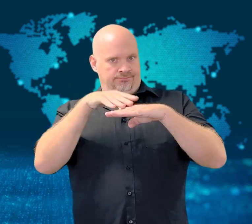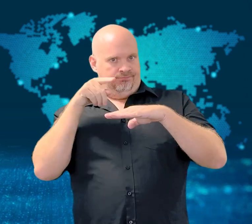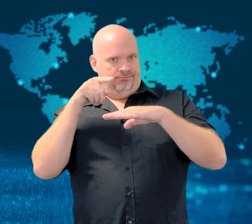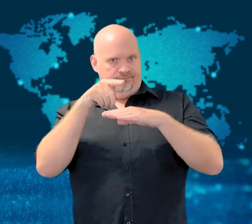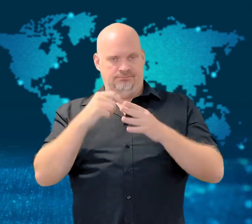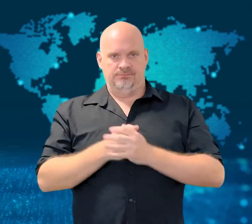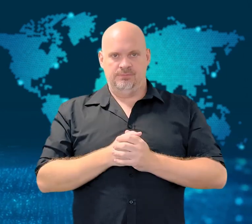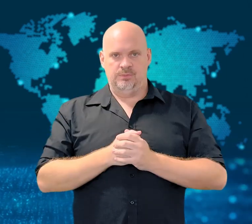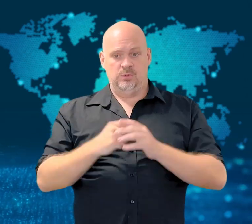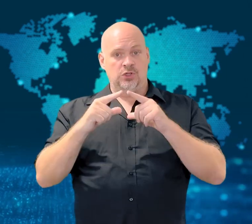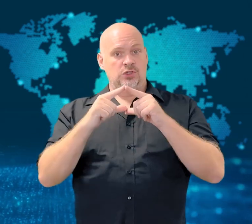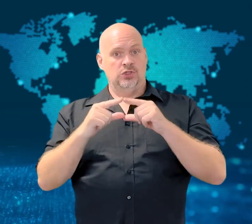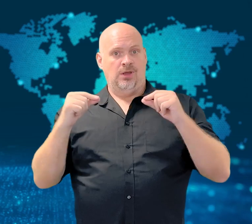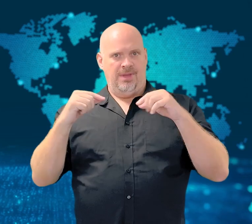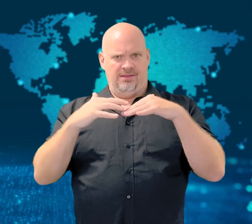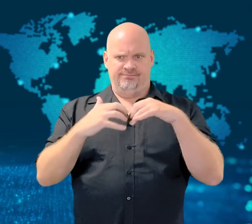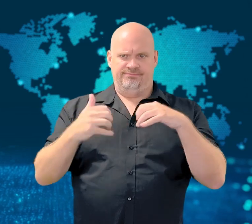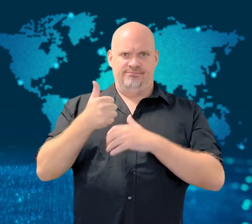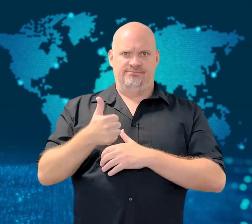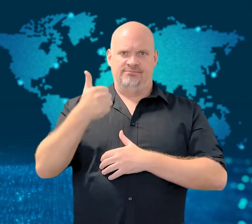by Japan's Prime Minister.